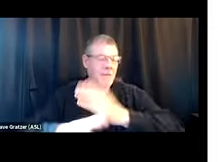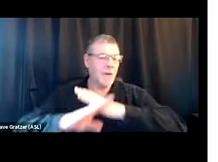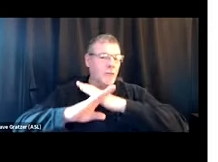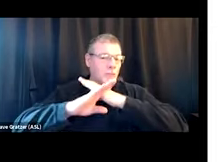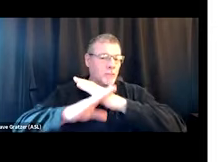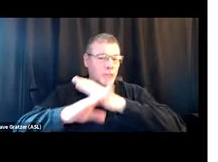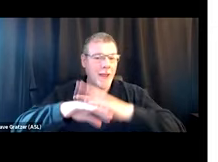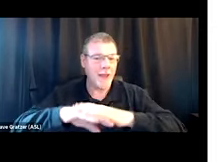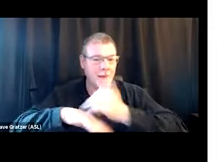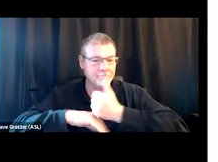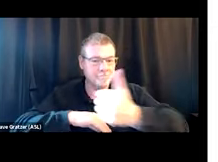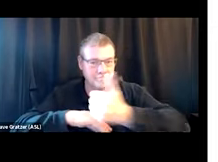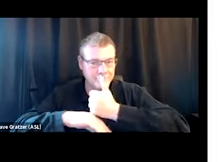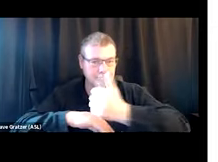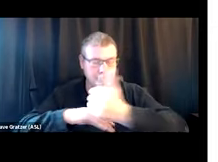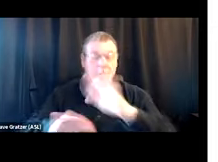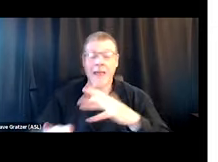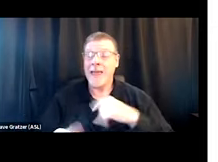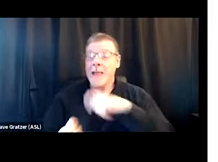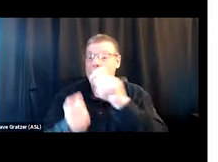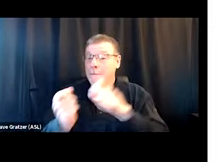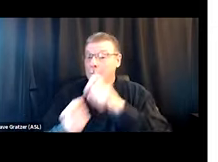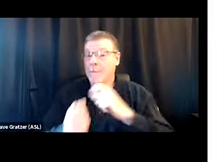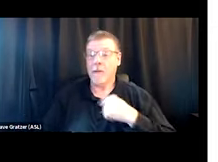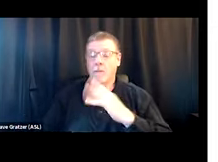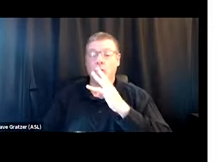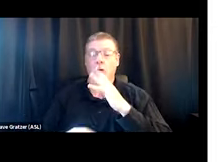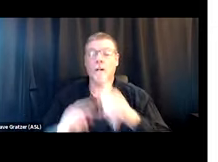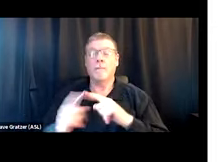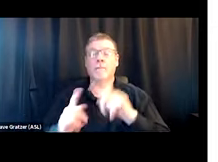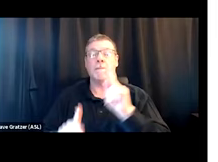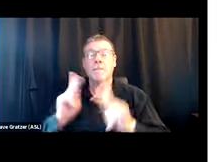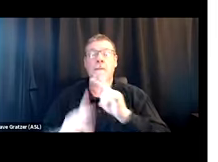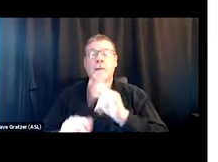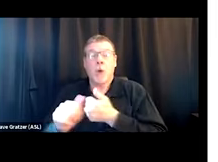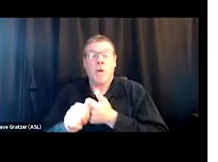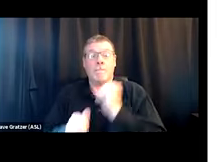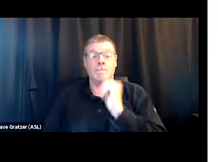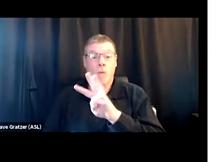So I'm specifically thinking about people who are trying to avoid withdrawal, and that can be from any substance,